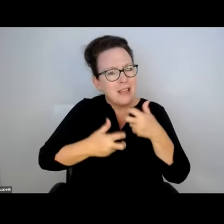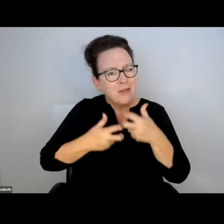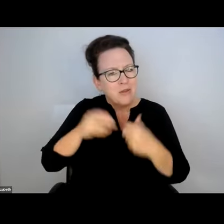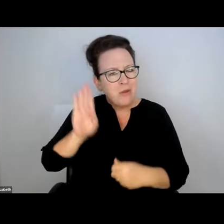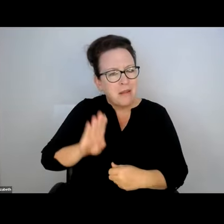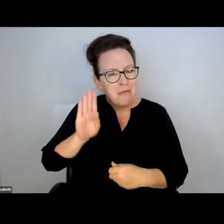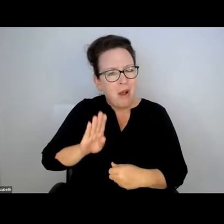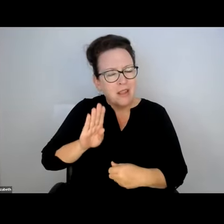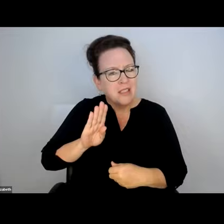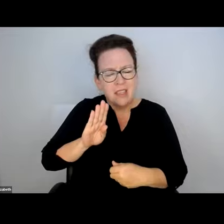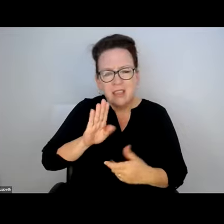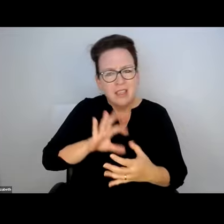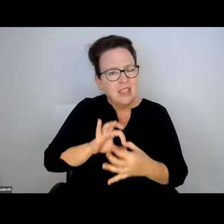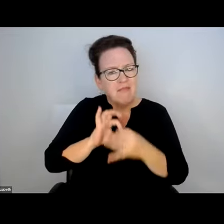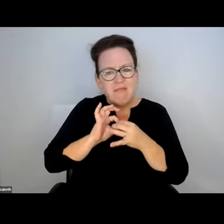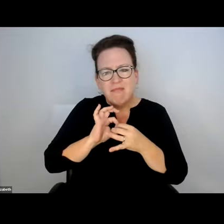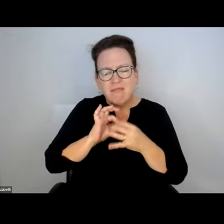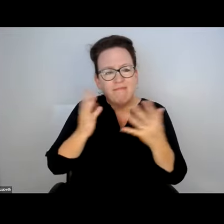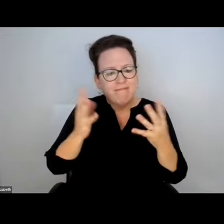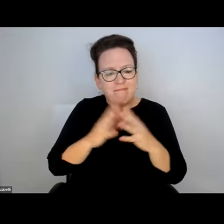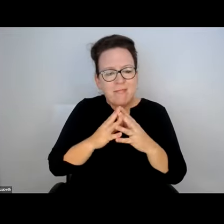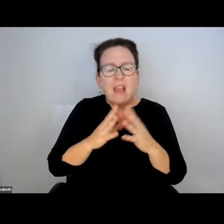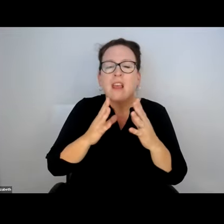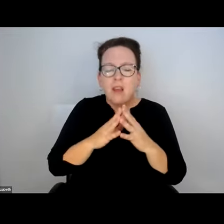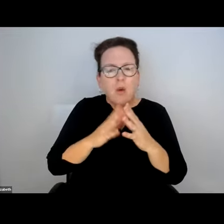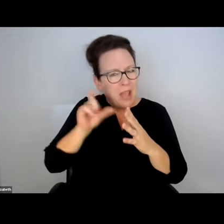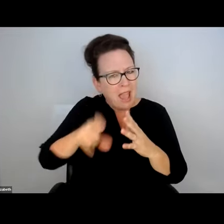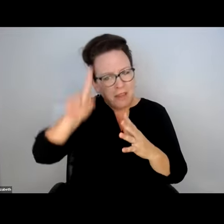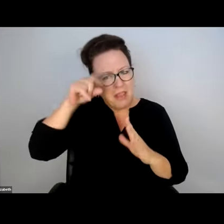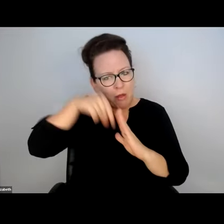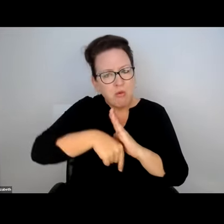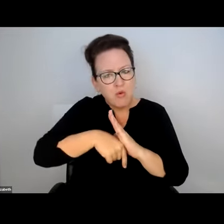ANDREA, REPRESENTING THE CITY TODAY, THE ISSUE IN BOSTON STEMS